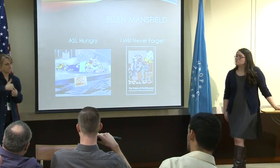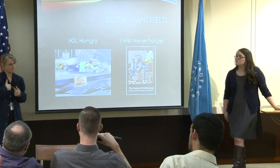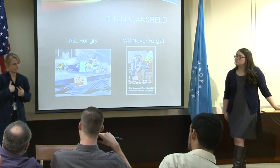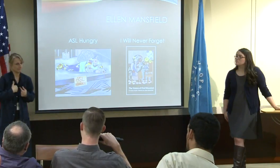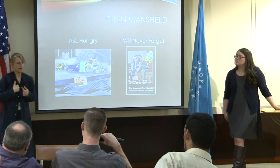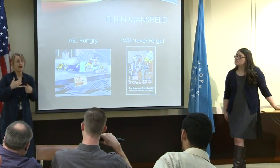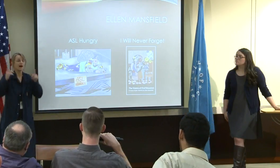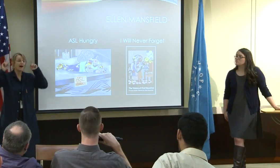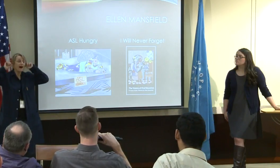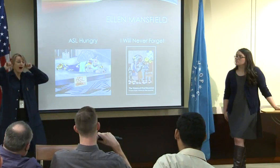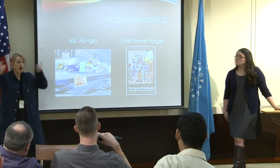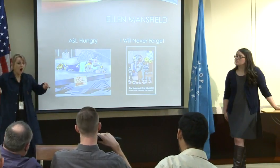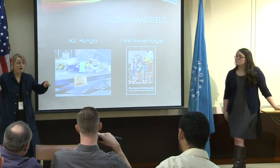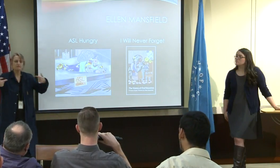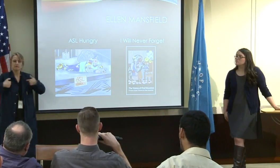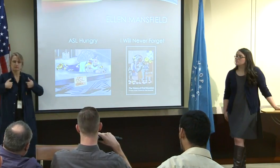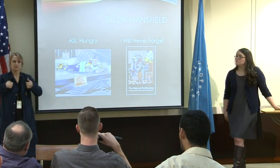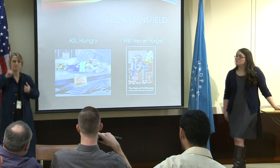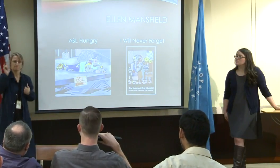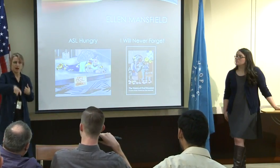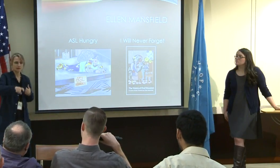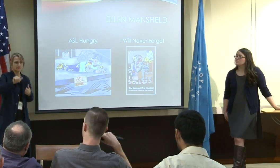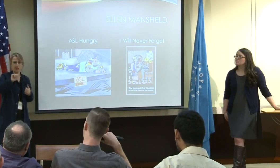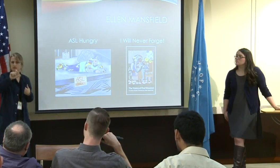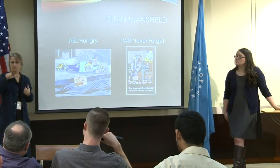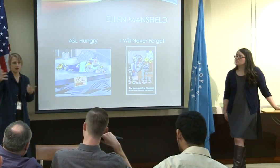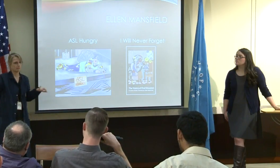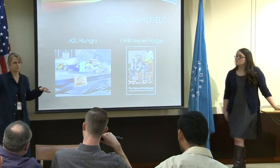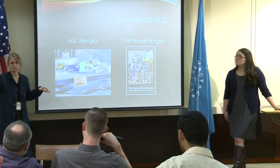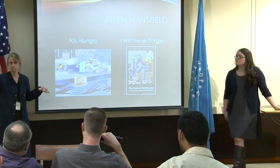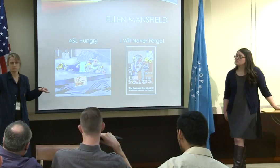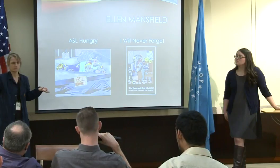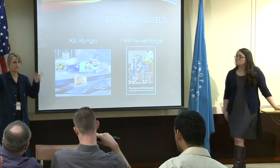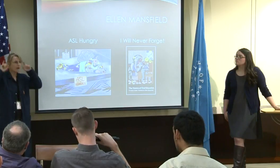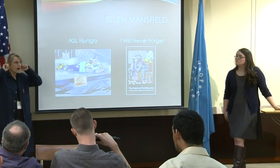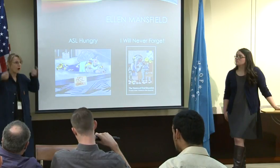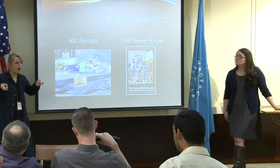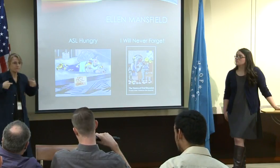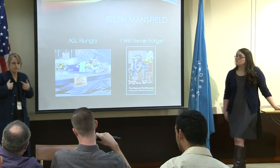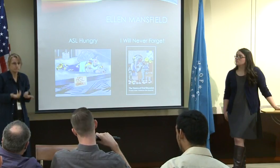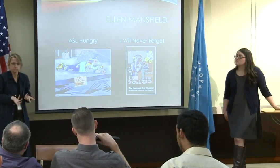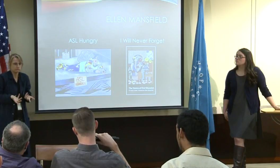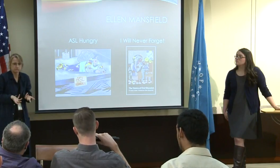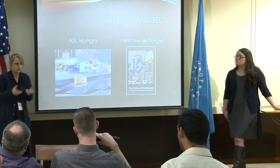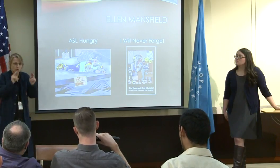and ASL is something that I cherish as well. Taking off those hearing aids is fantastic for ASL.